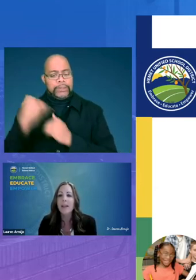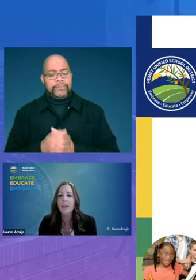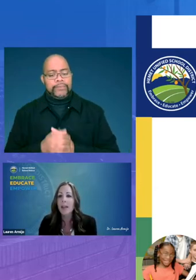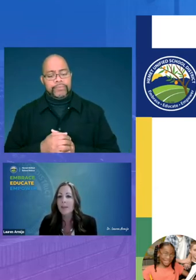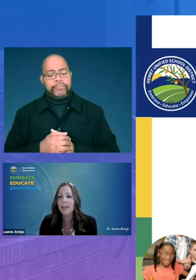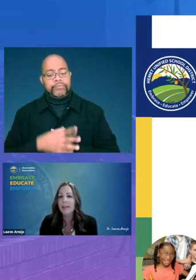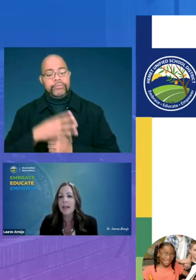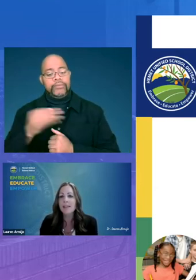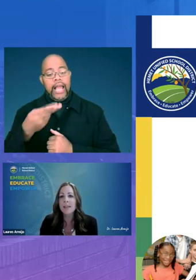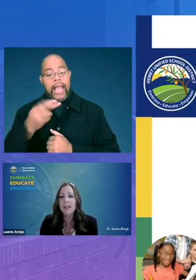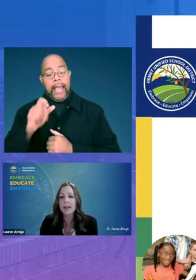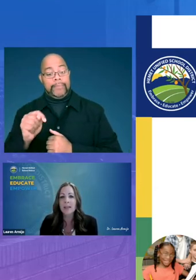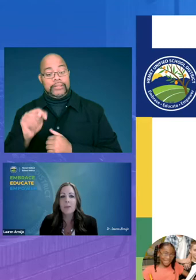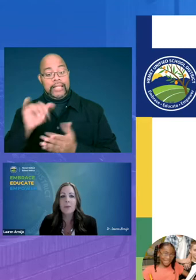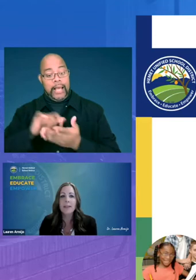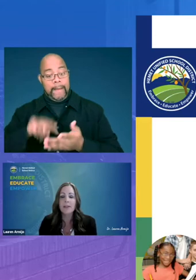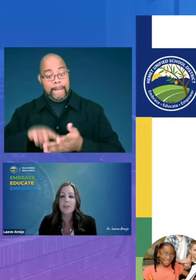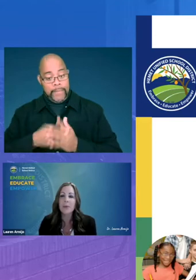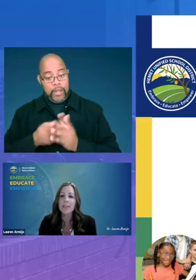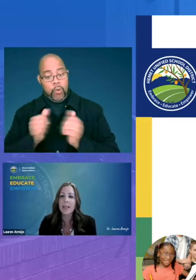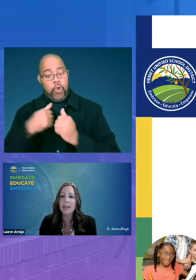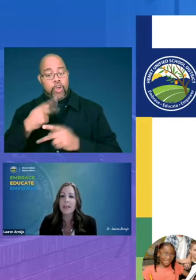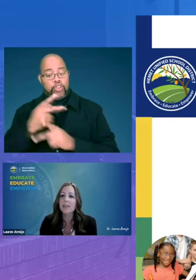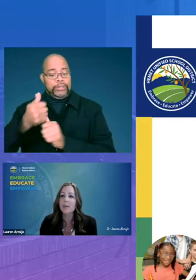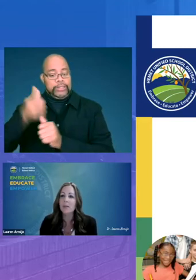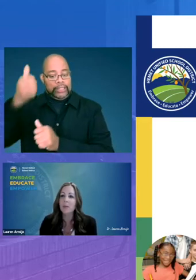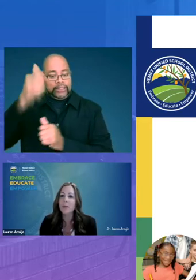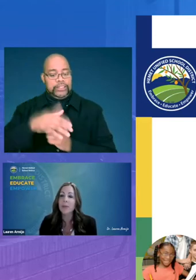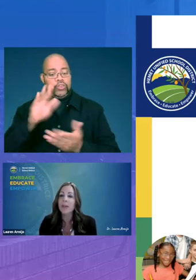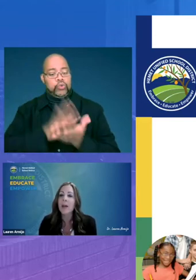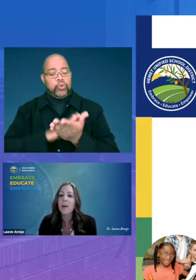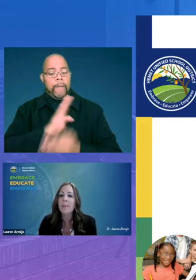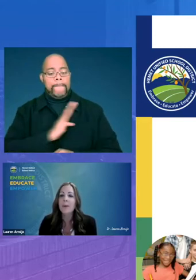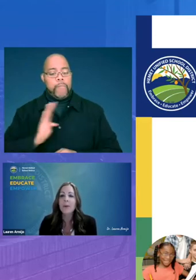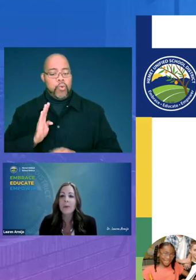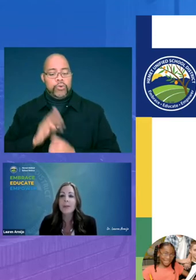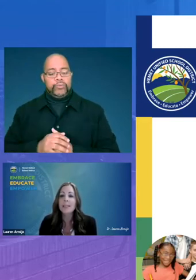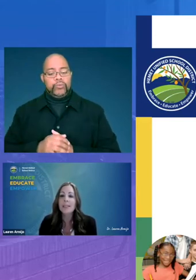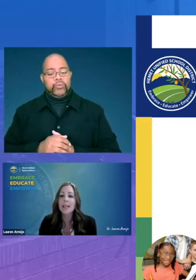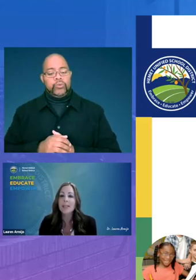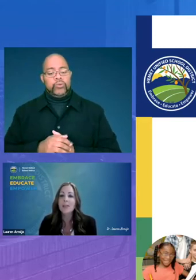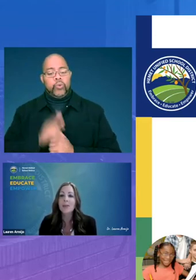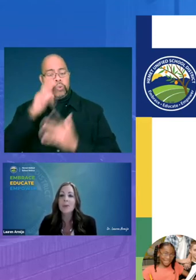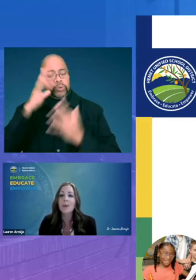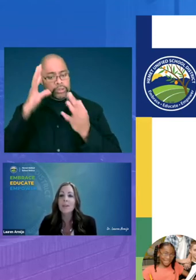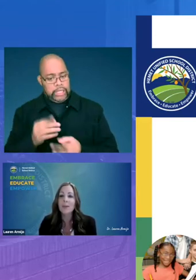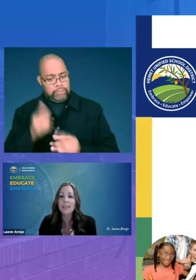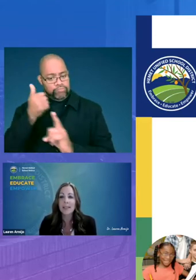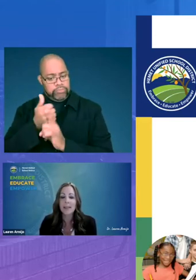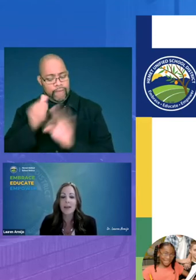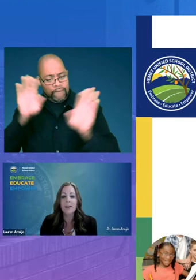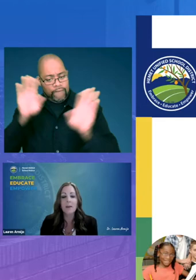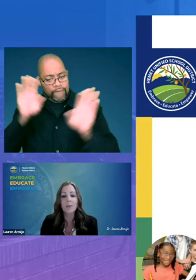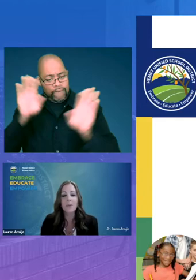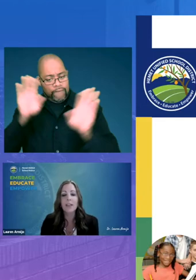and hemet that began with our superintendent and school board who decided to focus in on improving